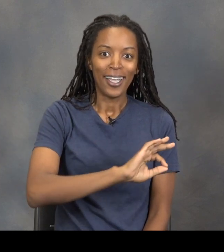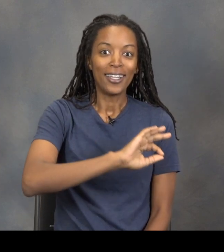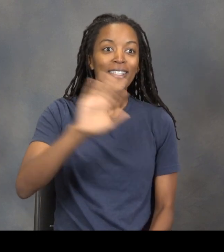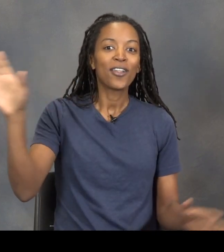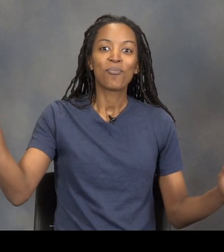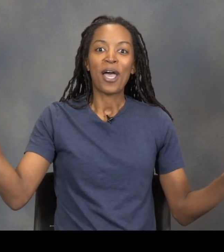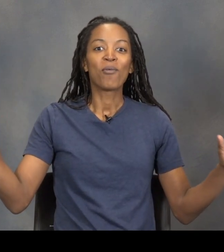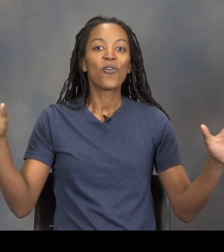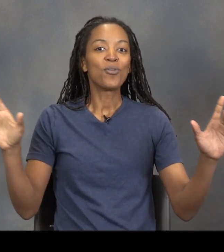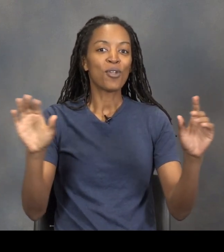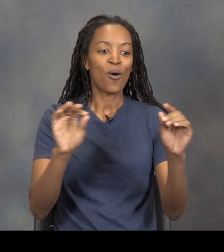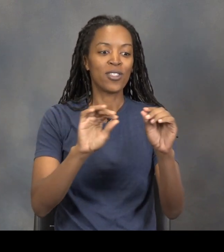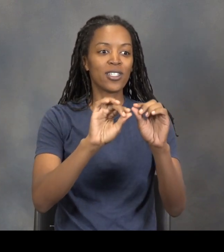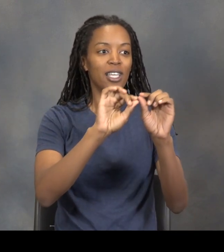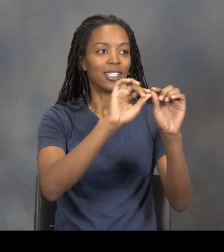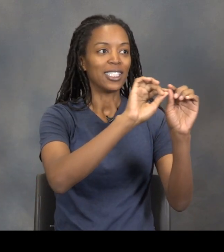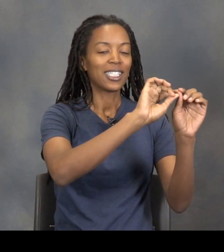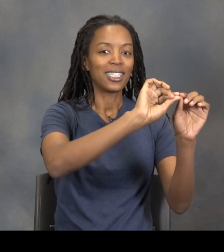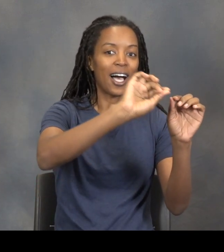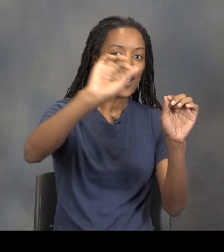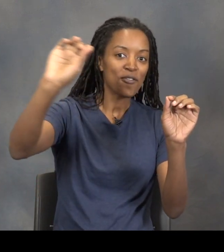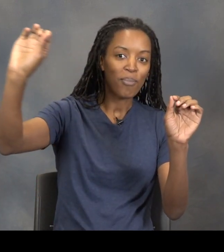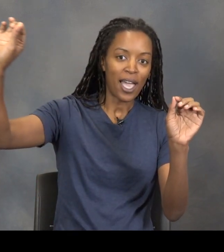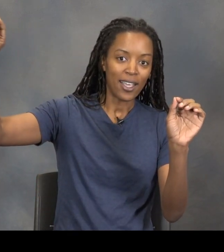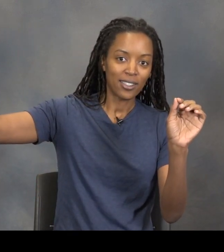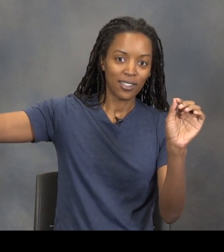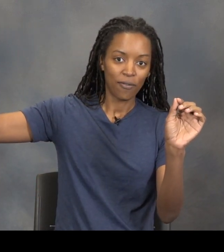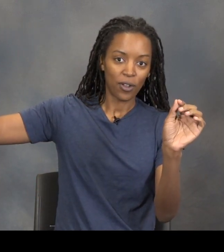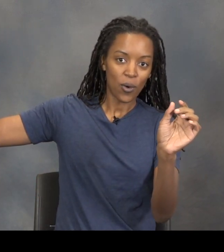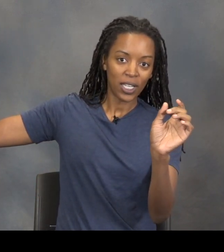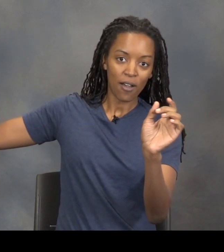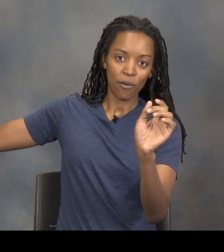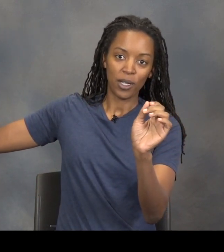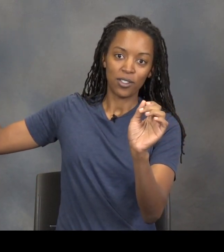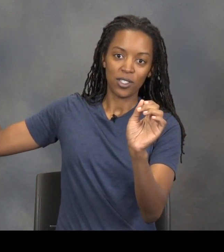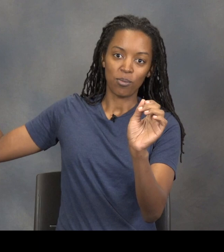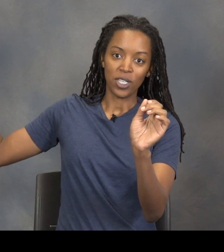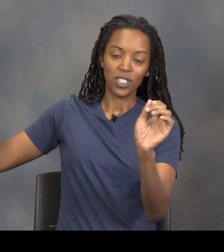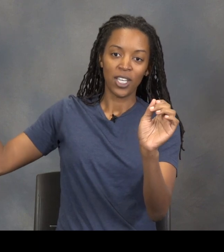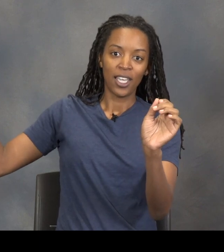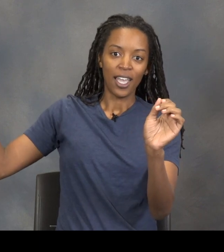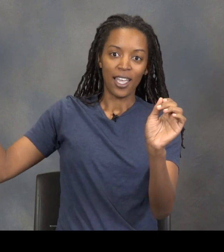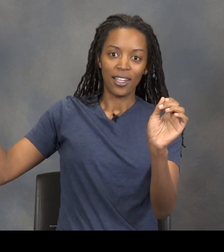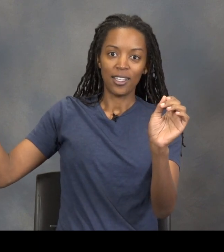another bat. Before you know it, there's like this line of bats flowing out from under this bridge. And it